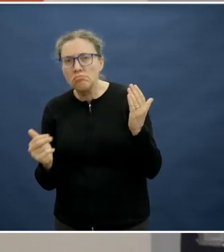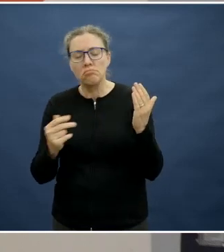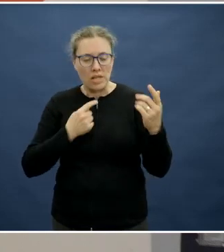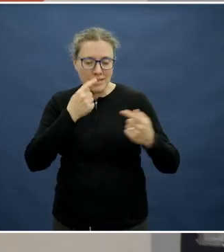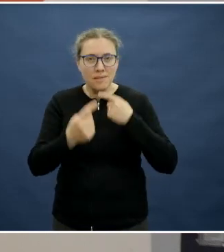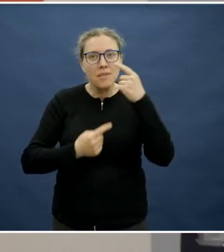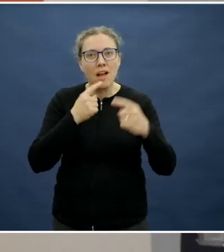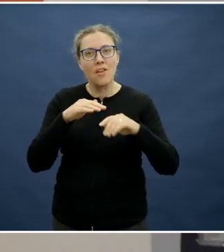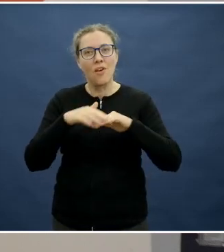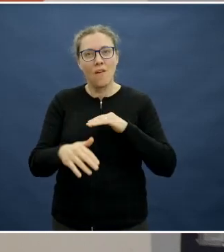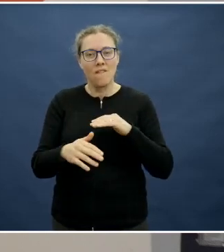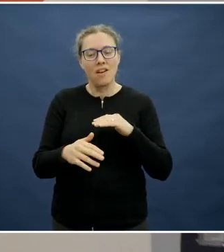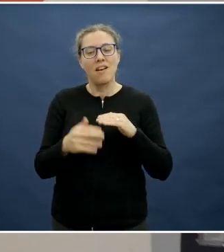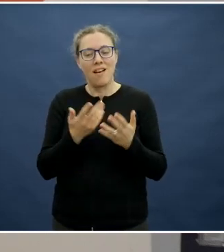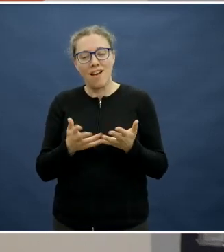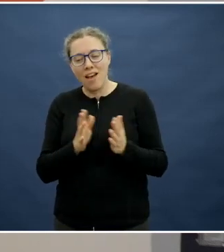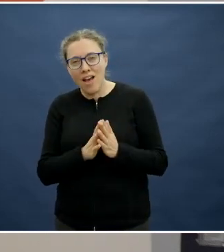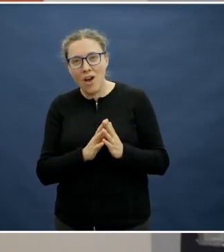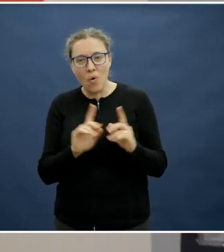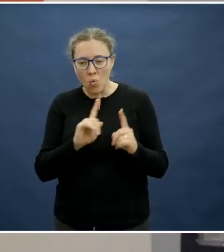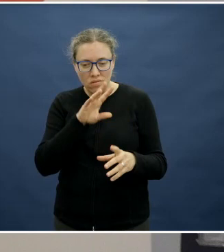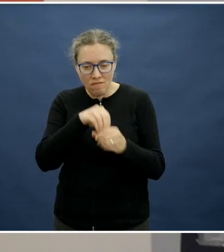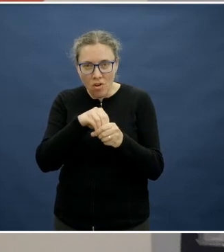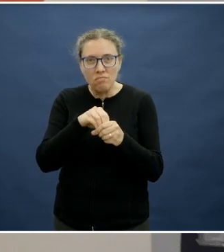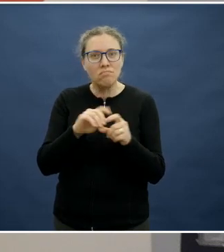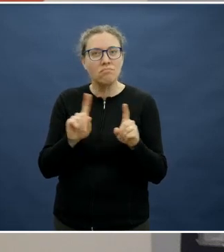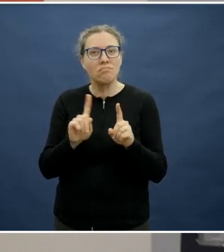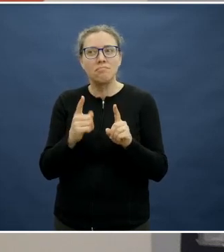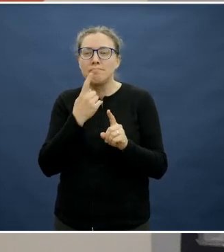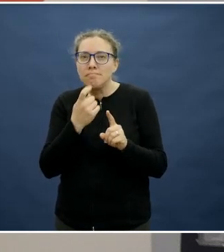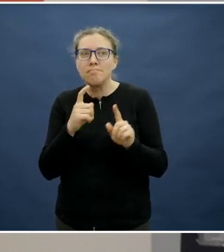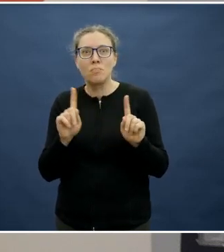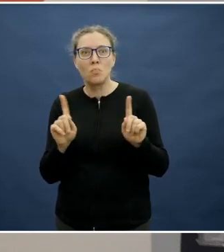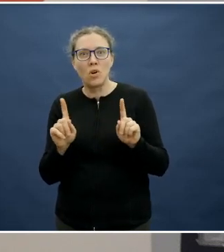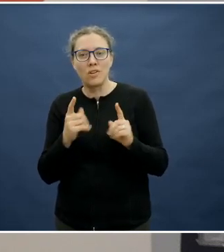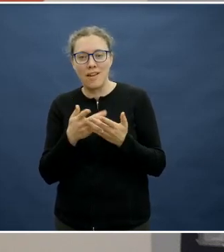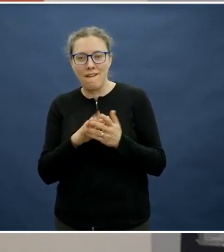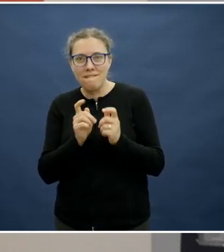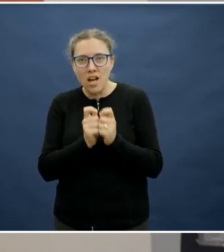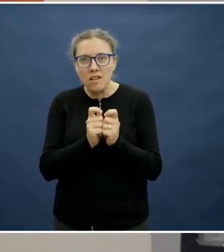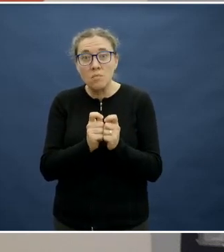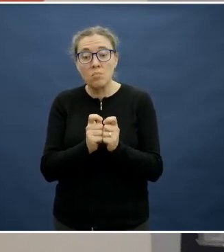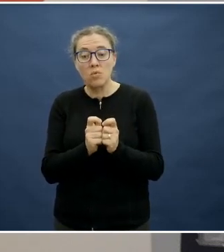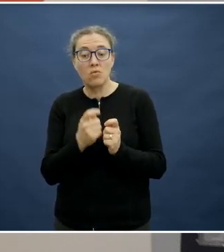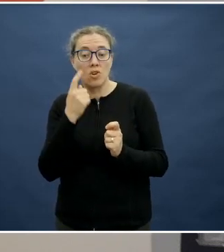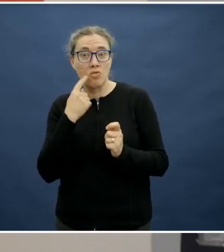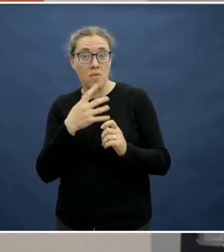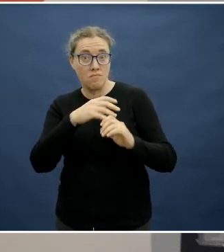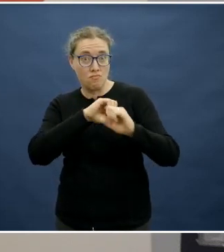and being brave enough to try new foods in itself can help influence what children are